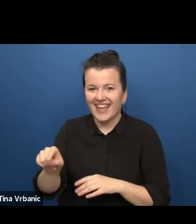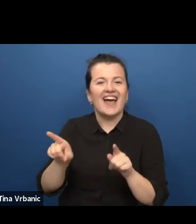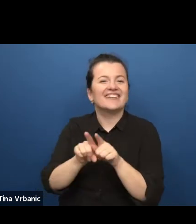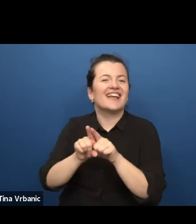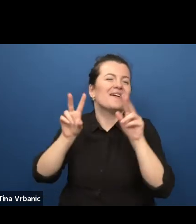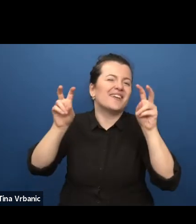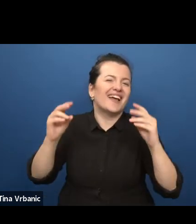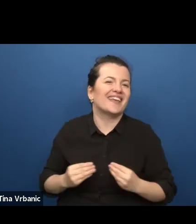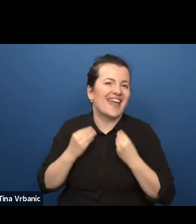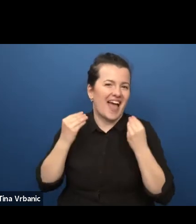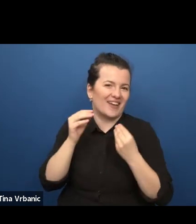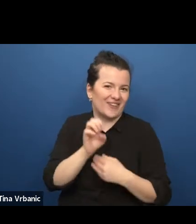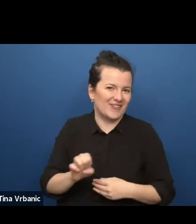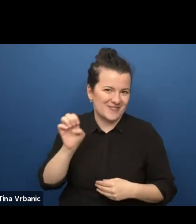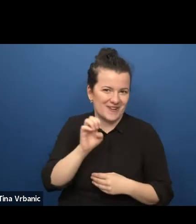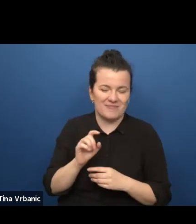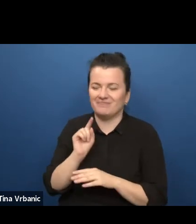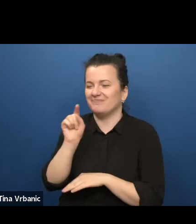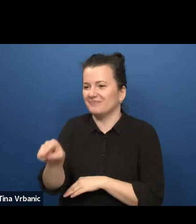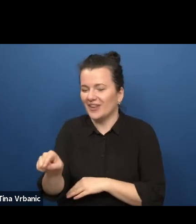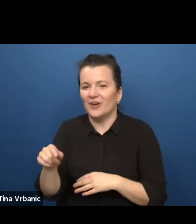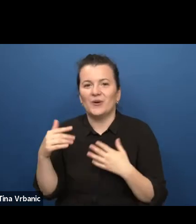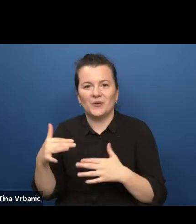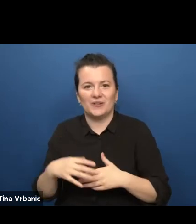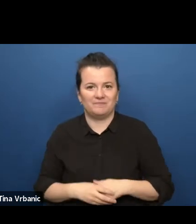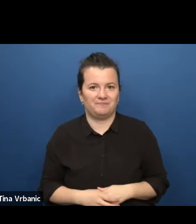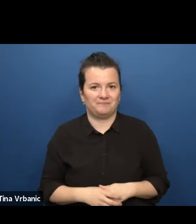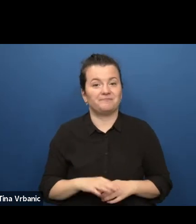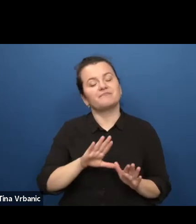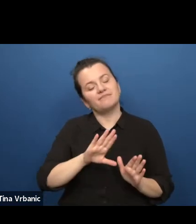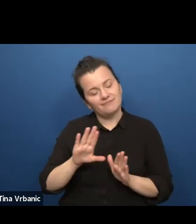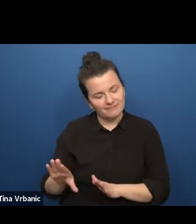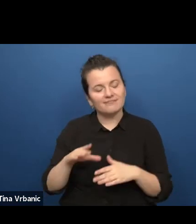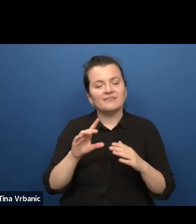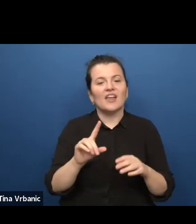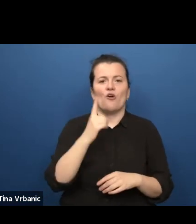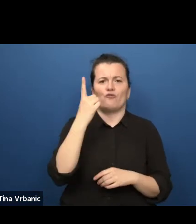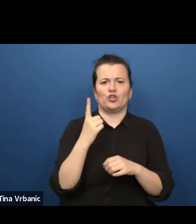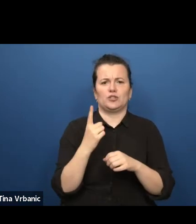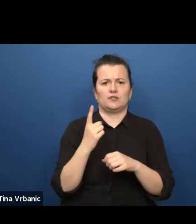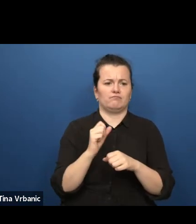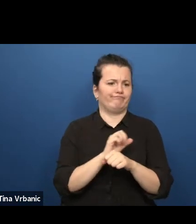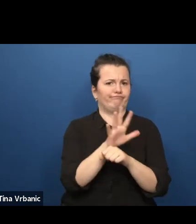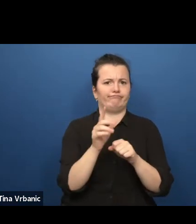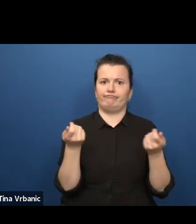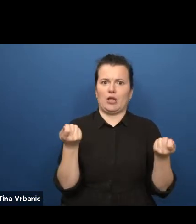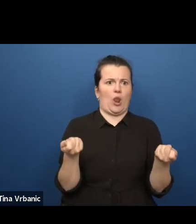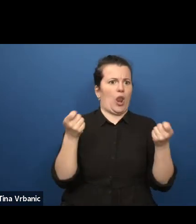Side note. In the first one lockdown, we were forced to change our program for the next season.